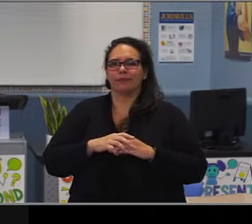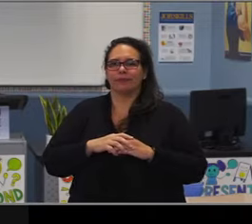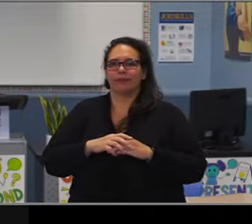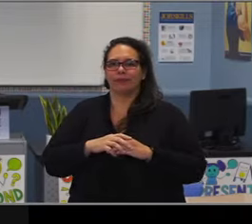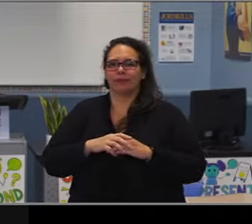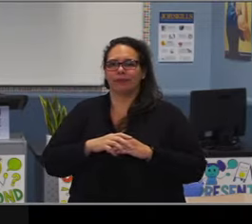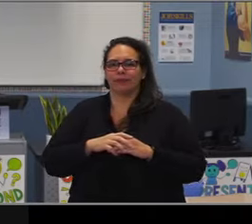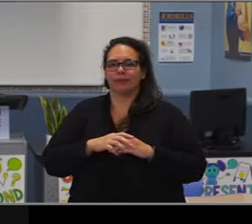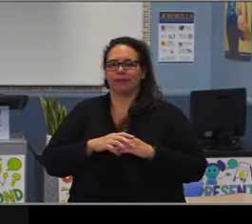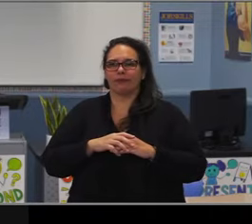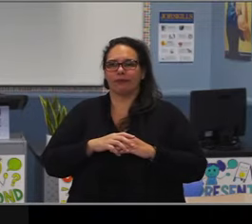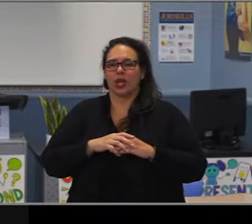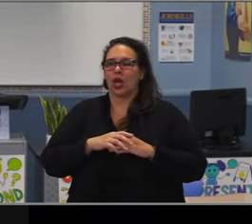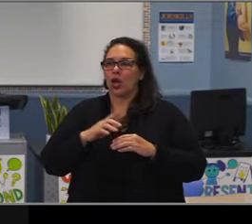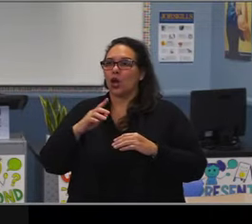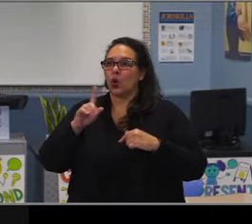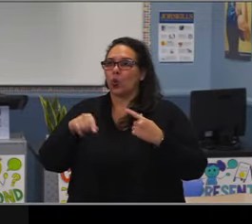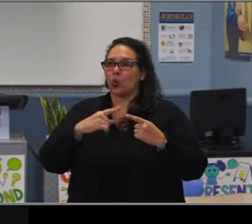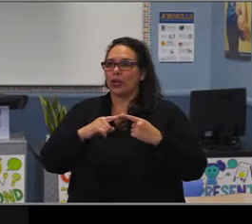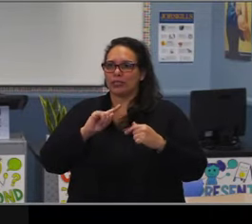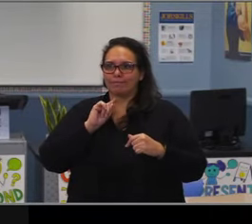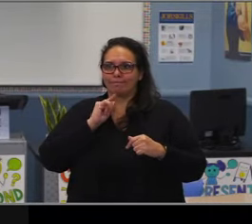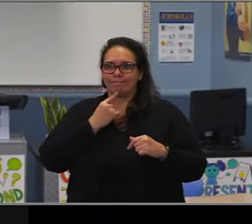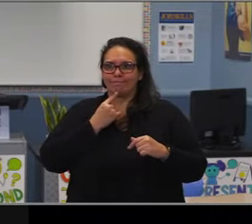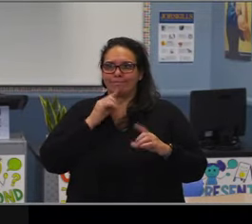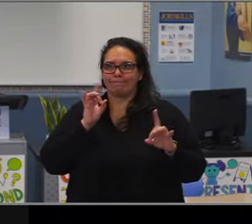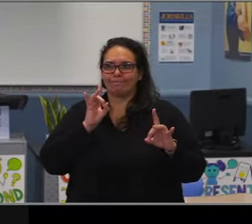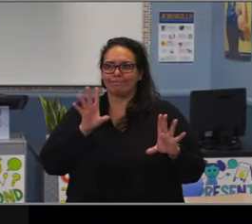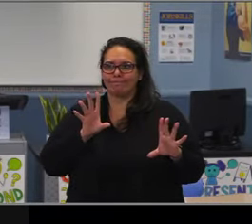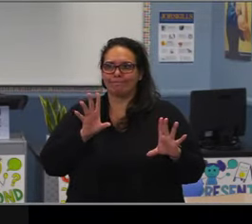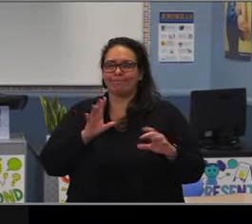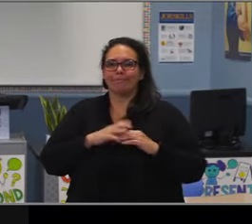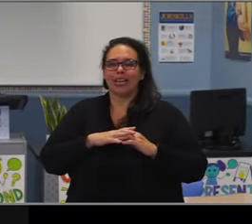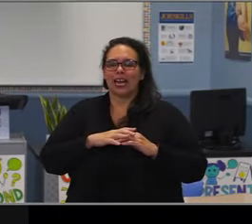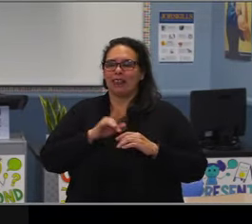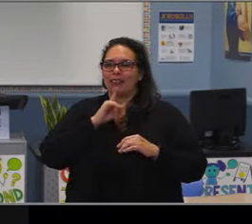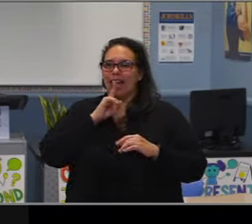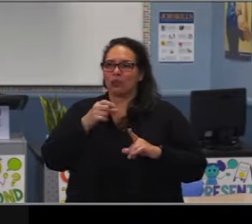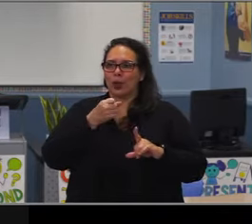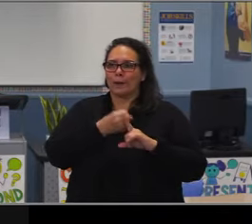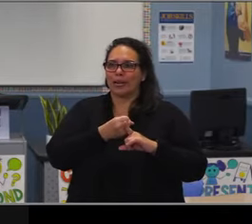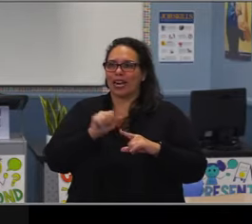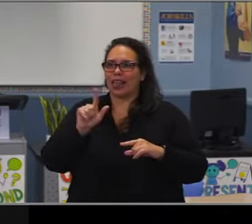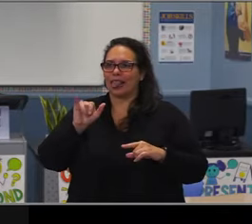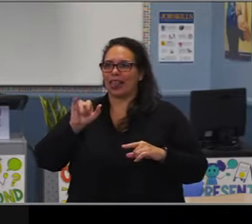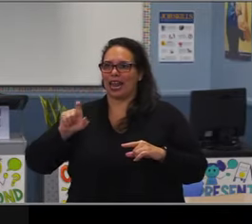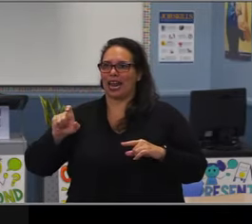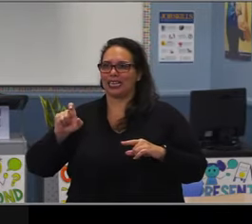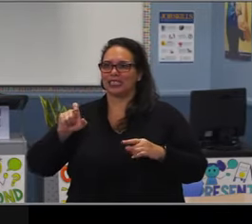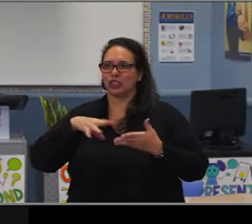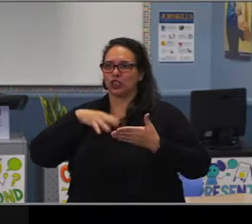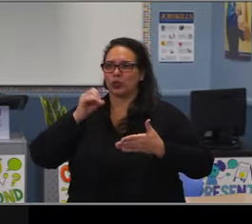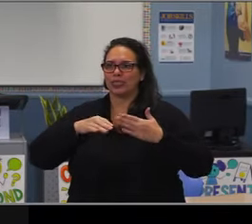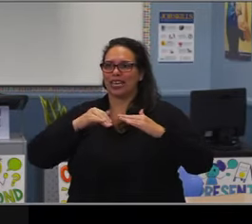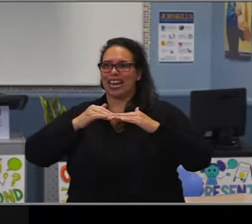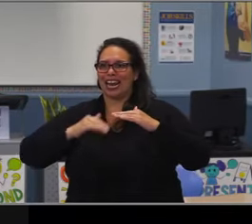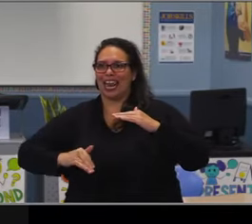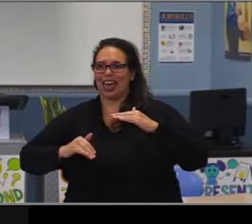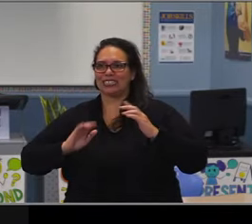So really that impact of a suspension on A-G is something that we can look student wide or system-wide cause it's impacting